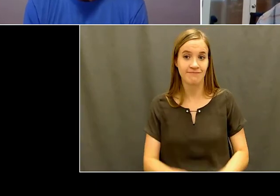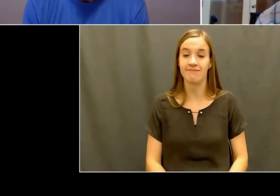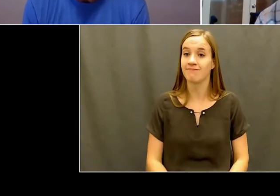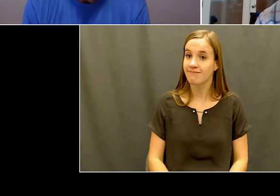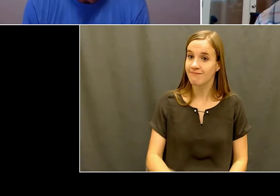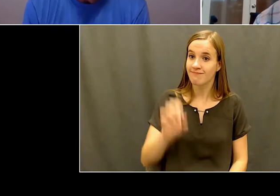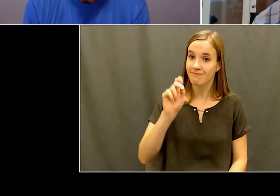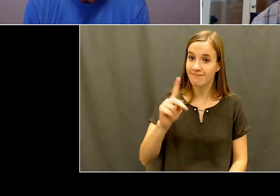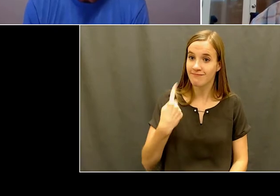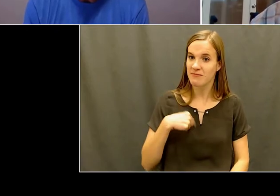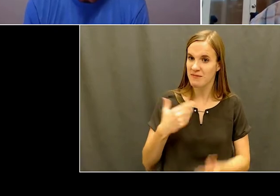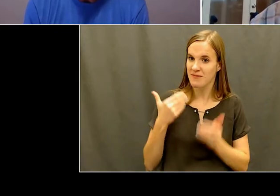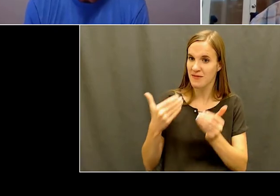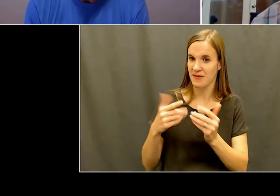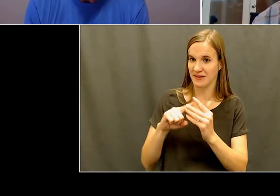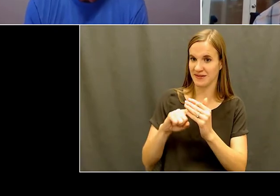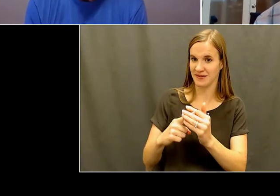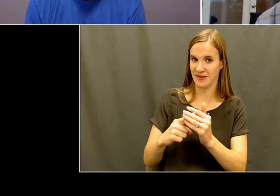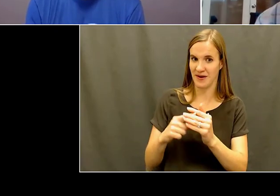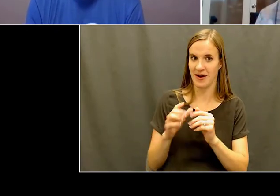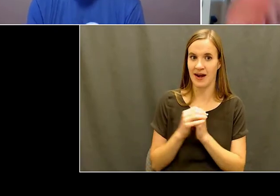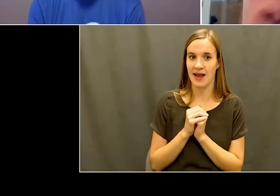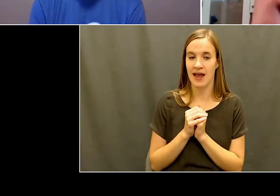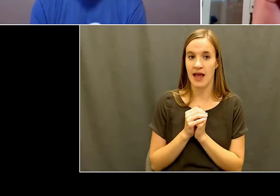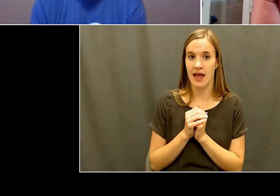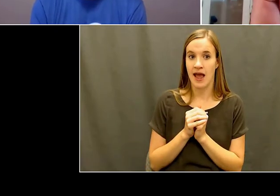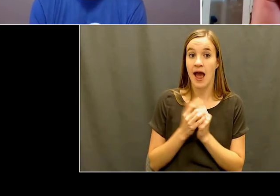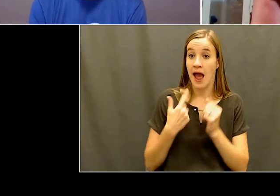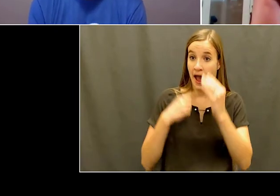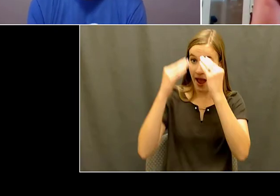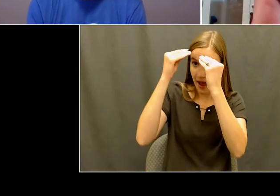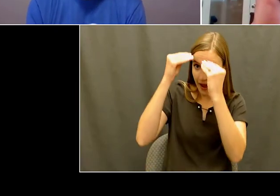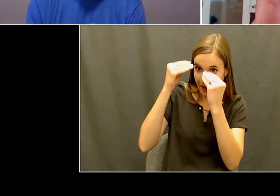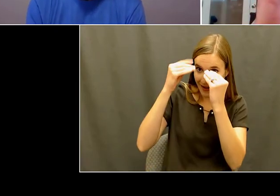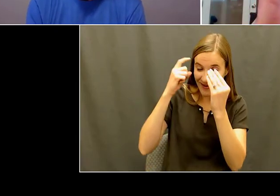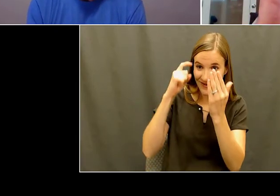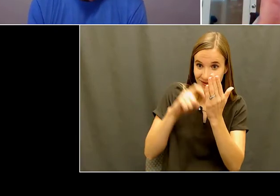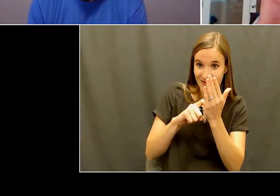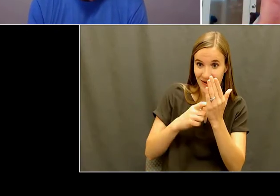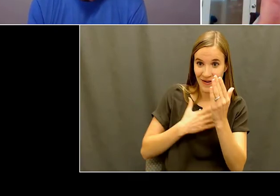Jeremy: So let's jump into it. And I've got my Idaho Adaptive